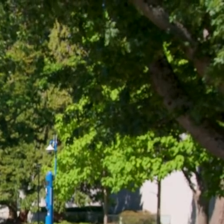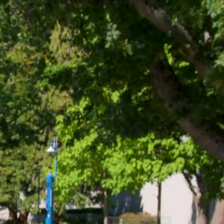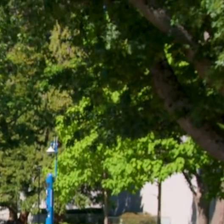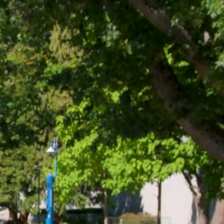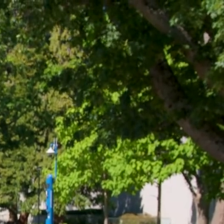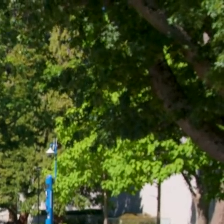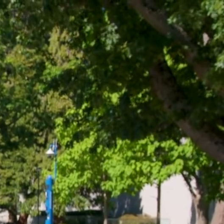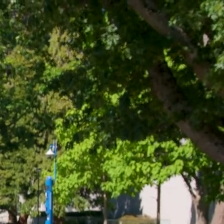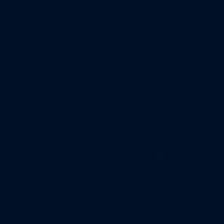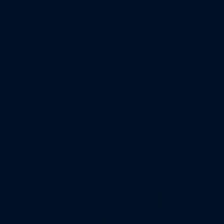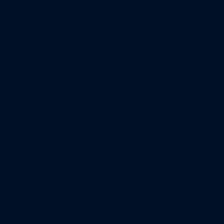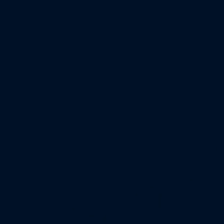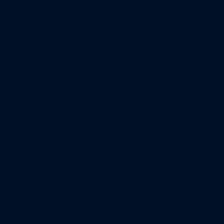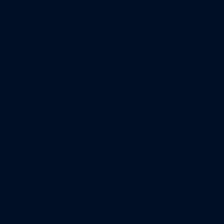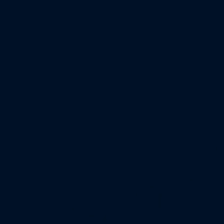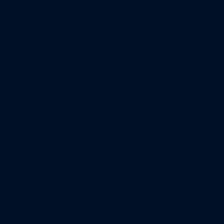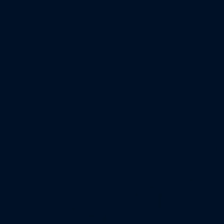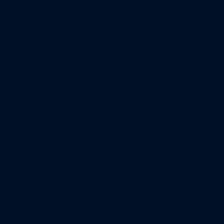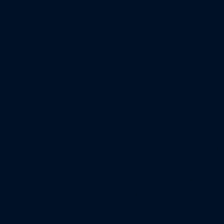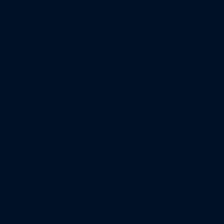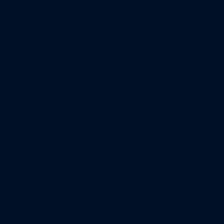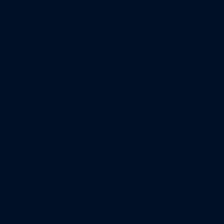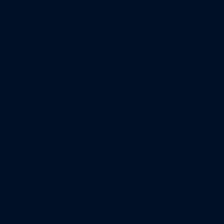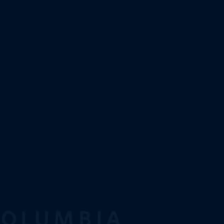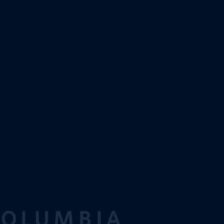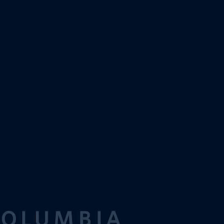Anybody? Come on.